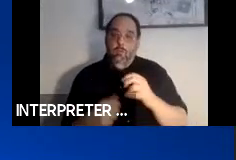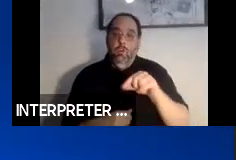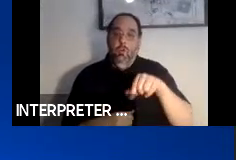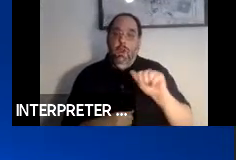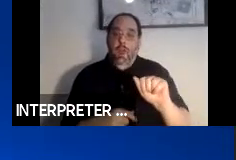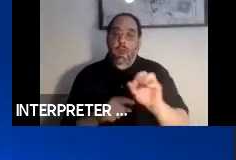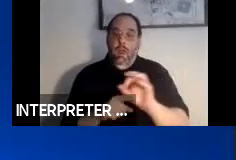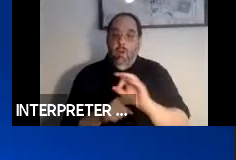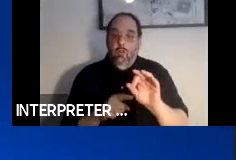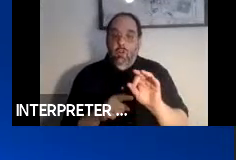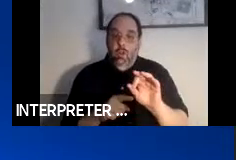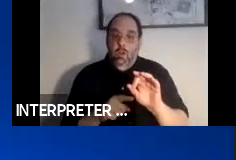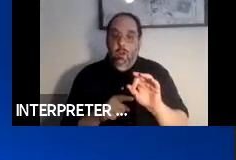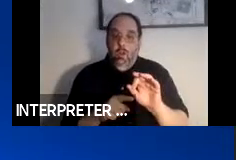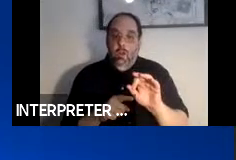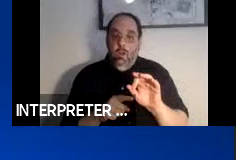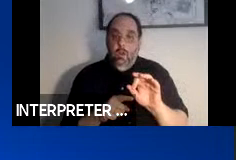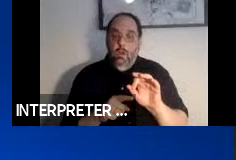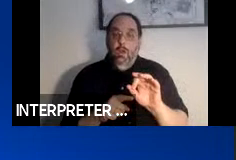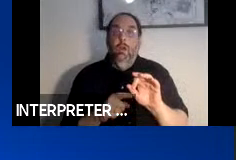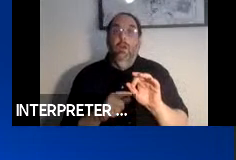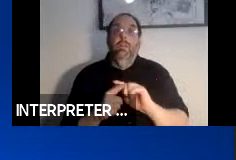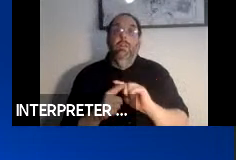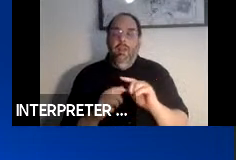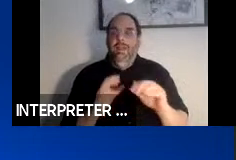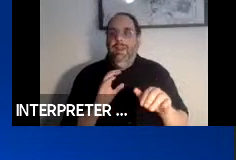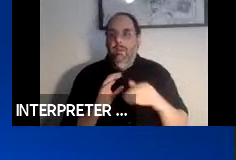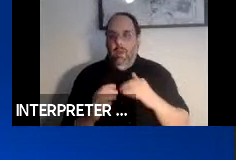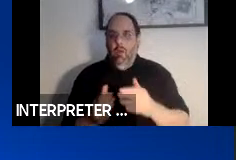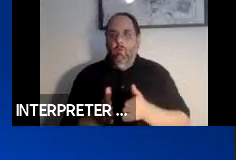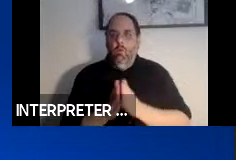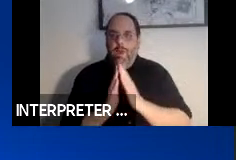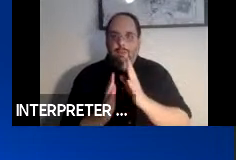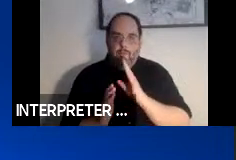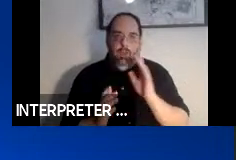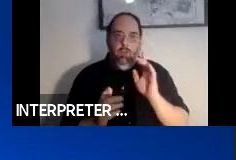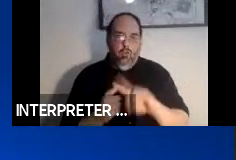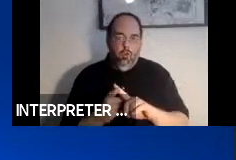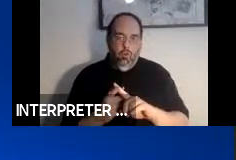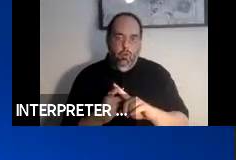Zoom, you may e-mail your request to speak to events@access-board.gov.